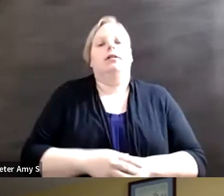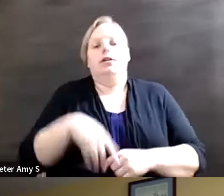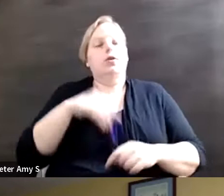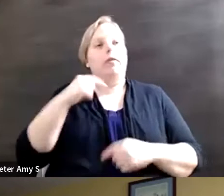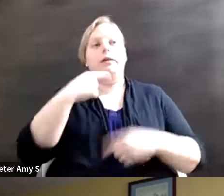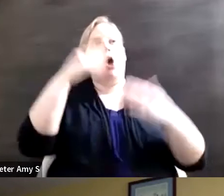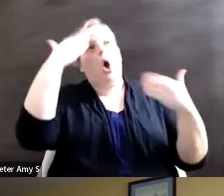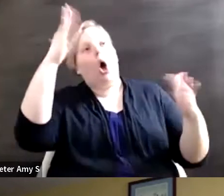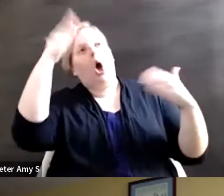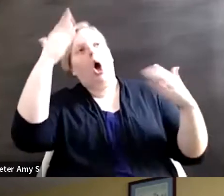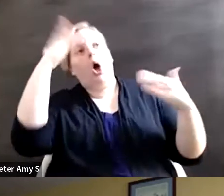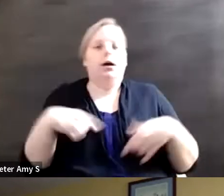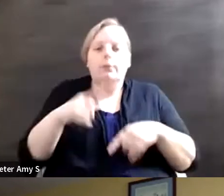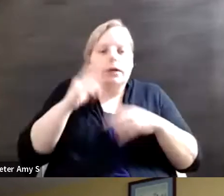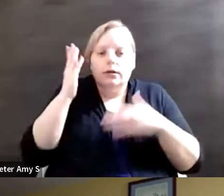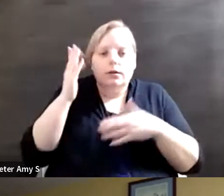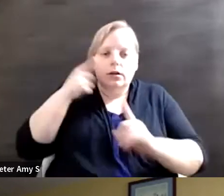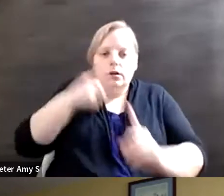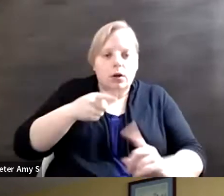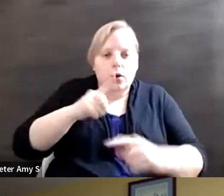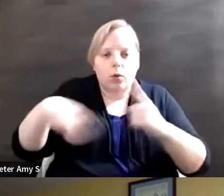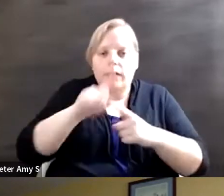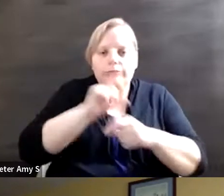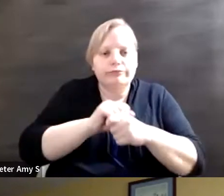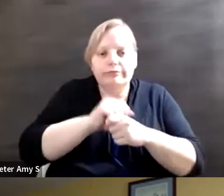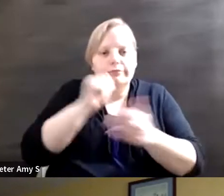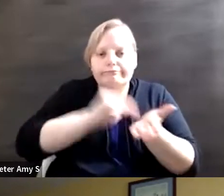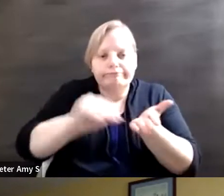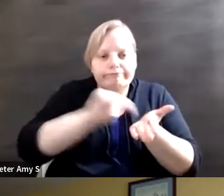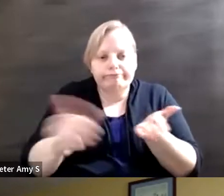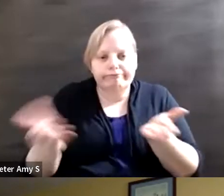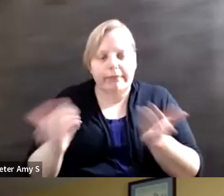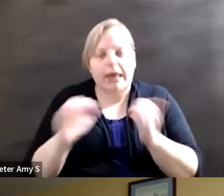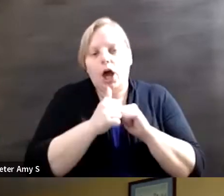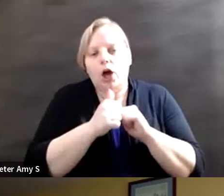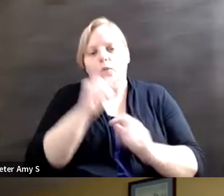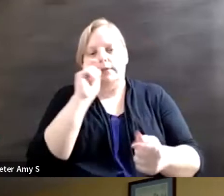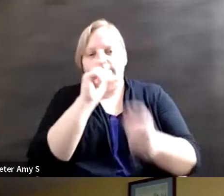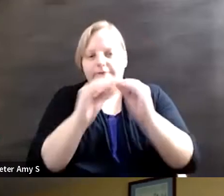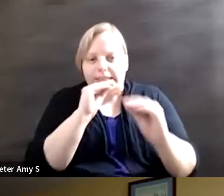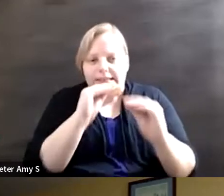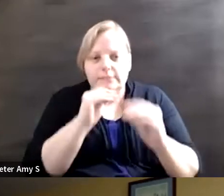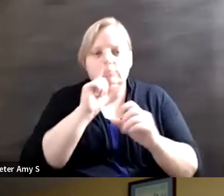And how do we course correct these misconceptions and these stigmas that exist which frankly, much